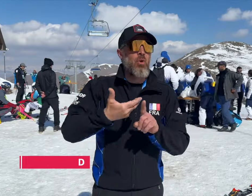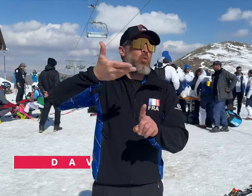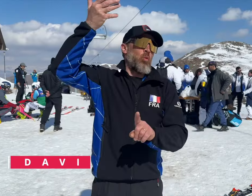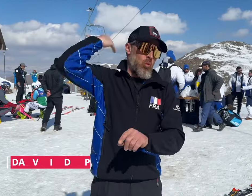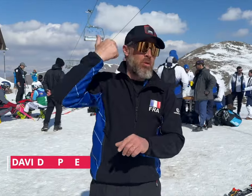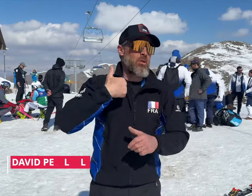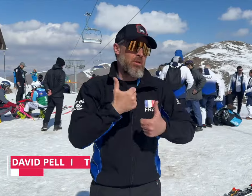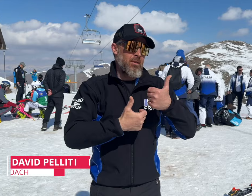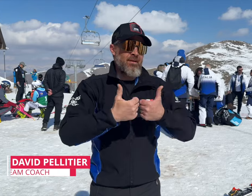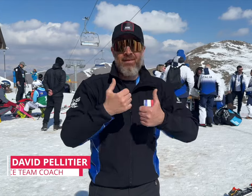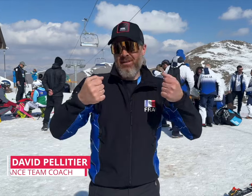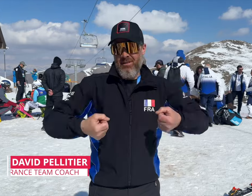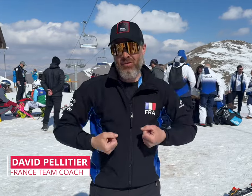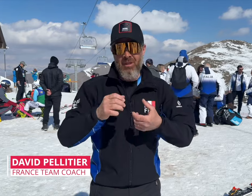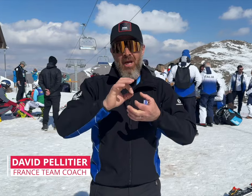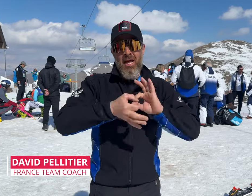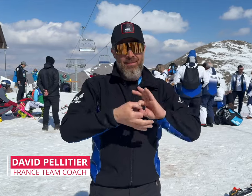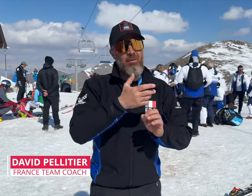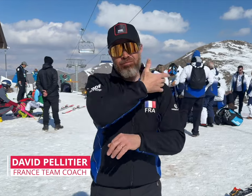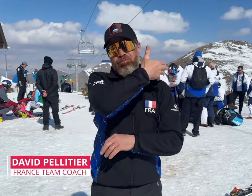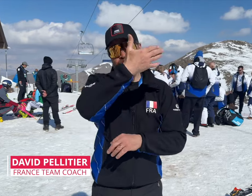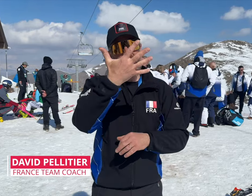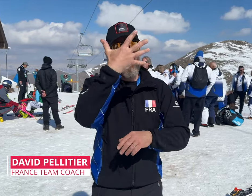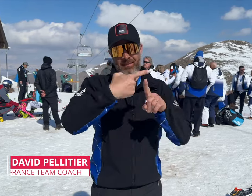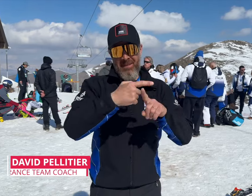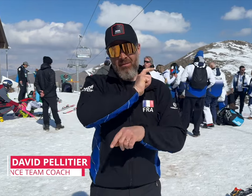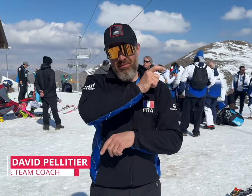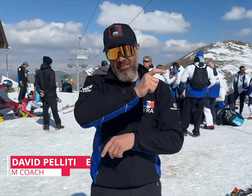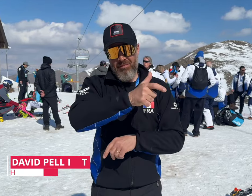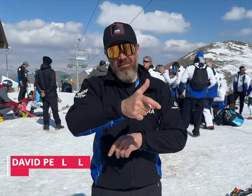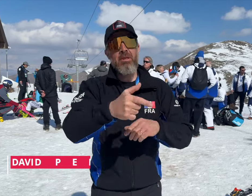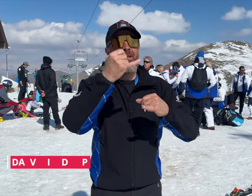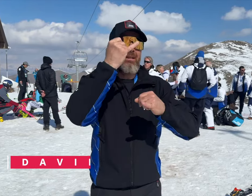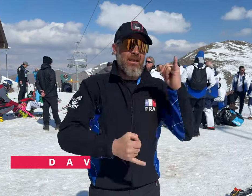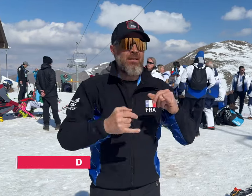[David]: I am a 5-time Olympian. The last Winter Deaflympics